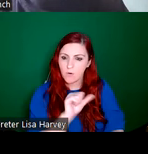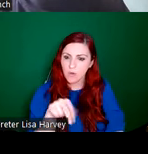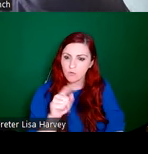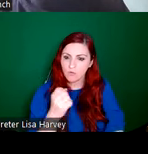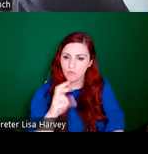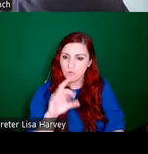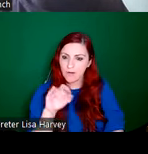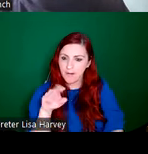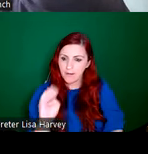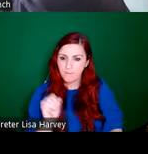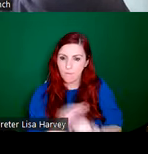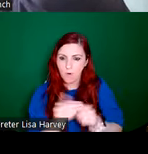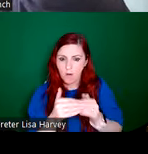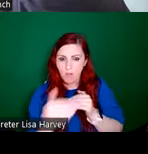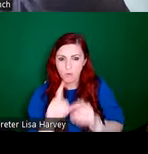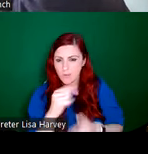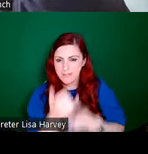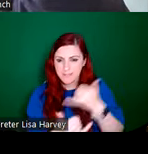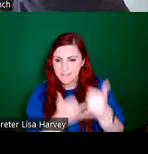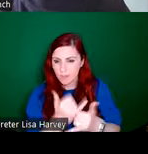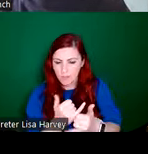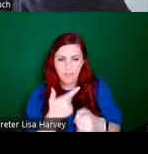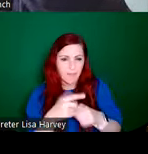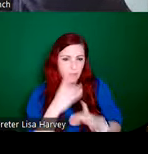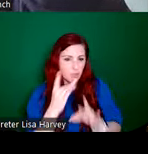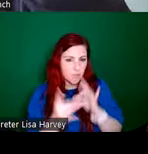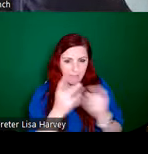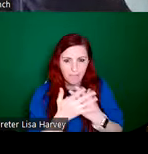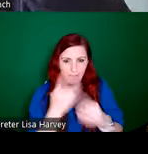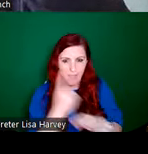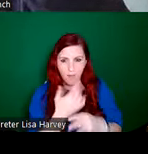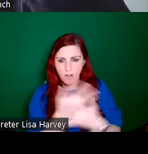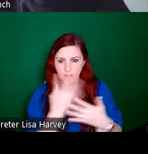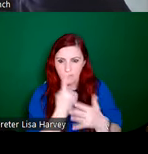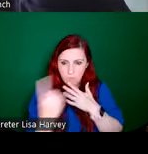Ghloine for another nearly two decades, and she produced an important stained